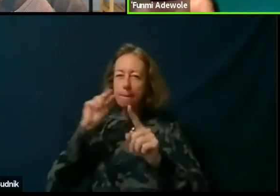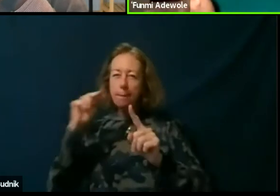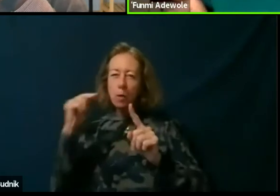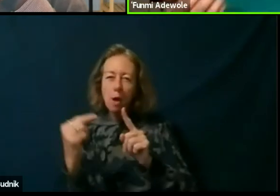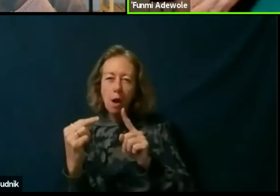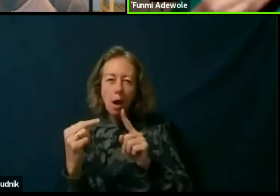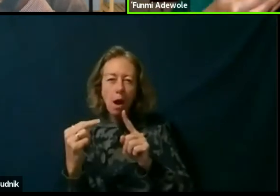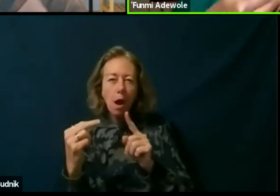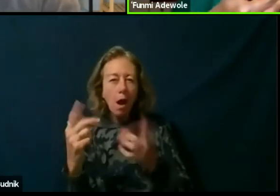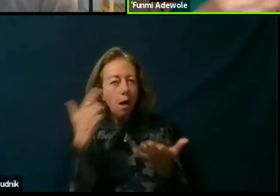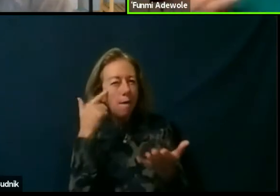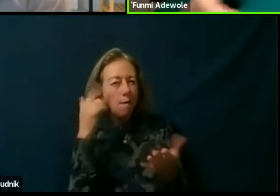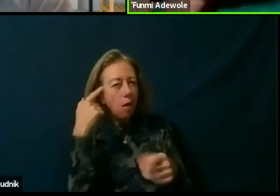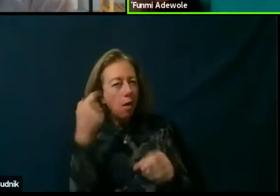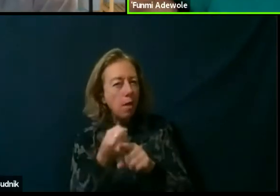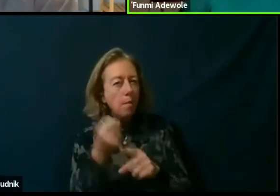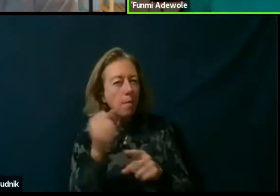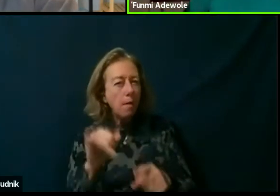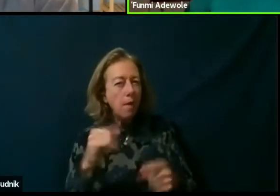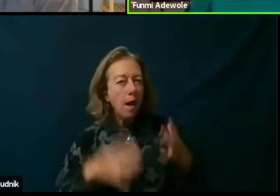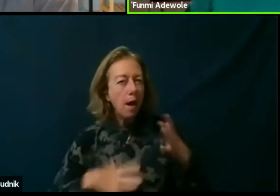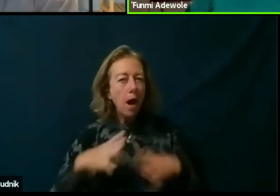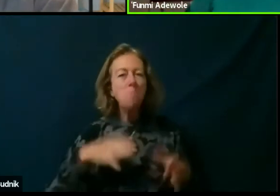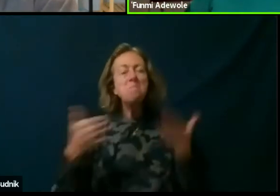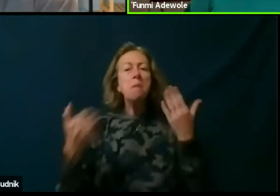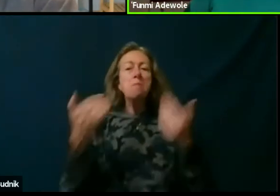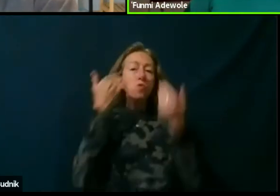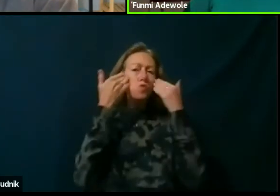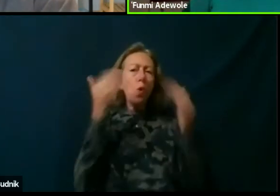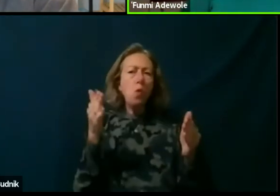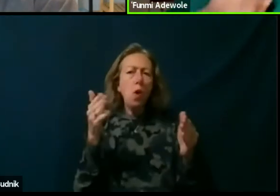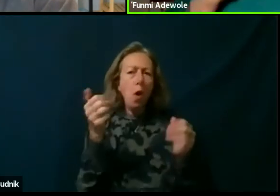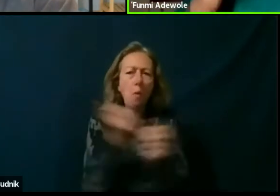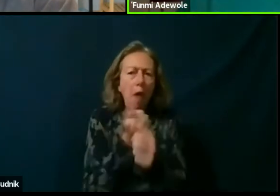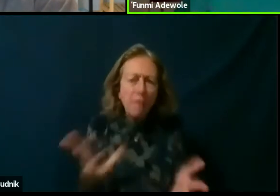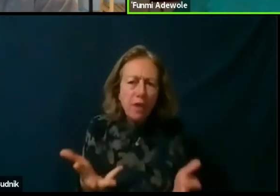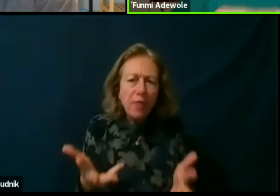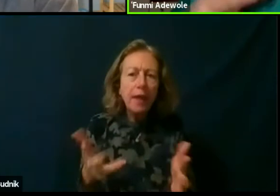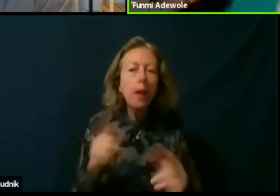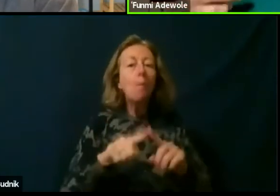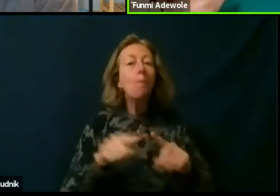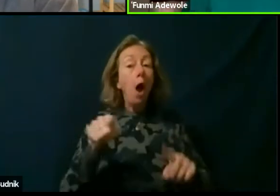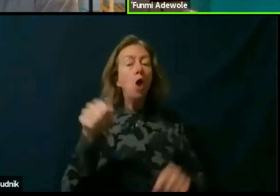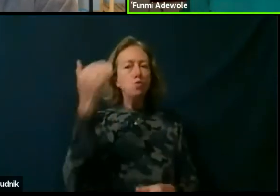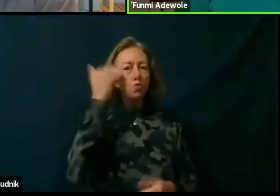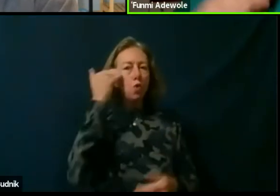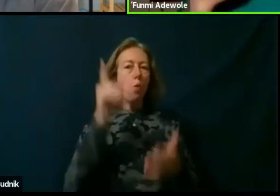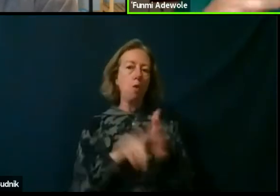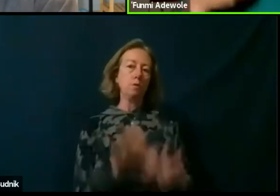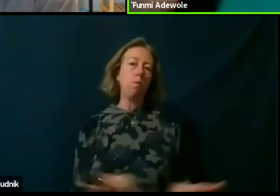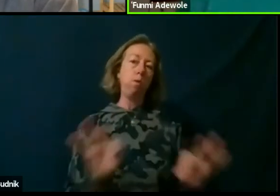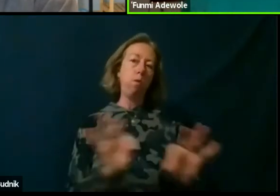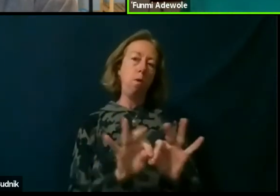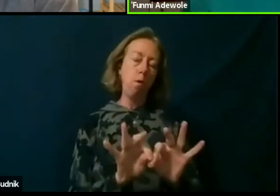do you see what I mean? So, you might not know everything, but you know what's importance so you can ask questions,